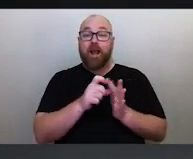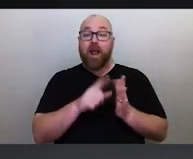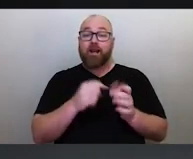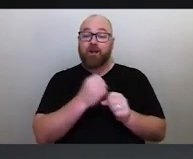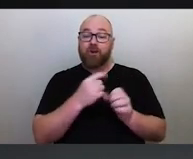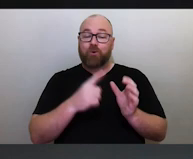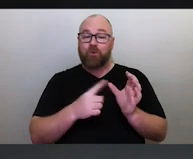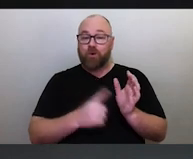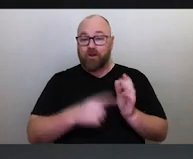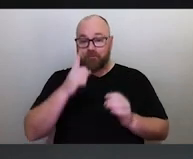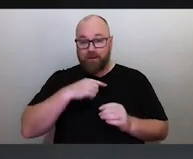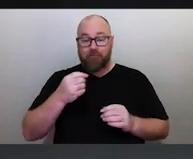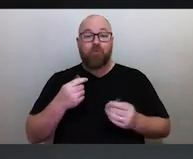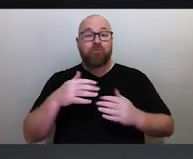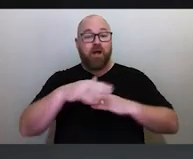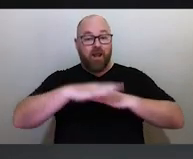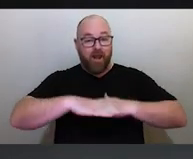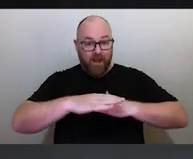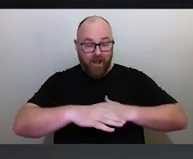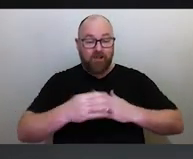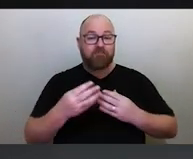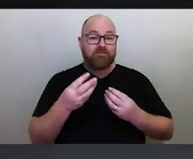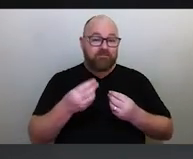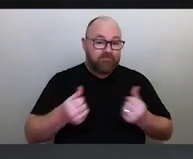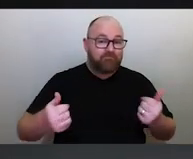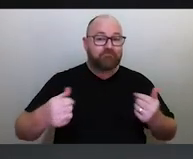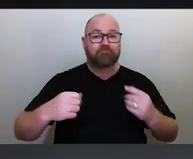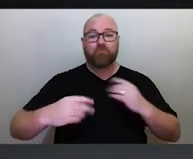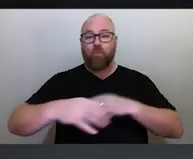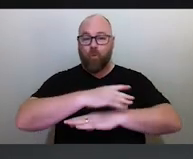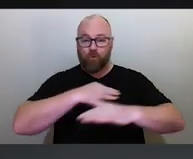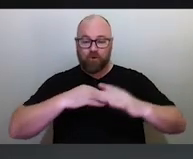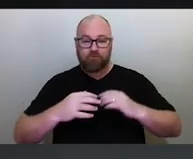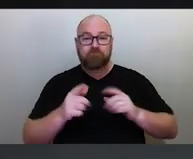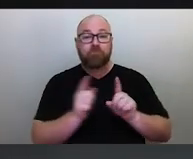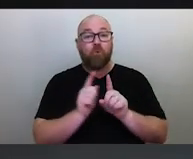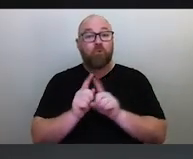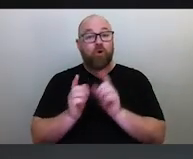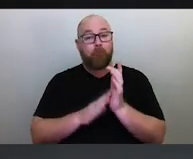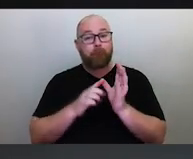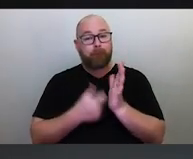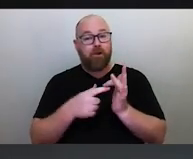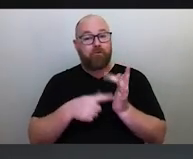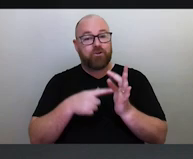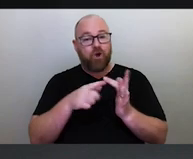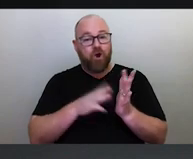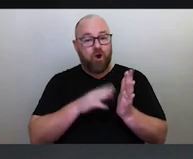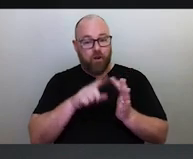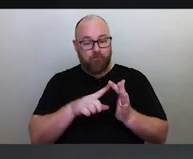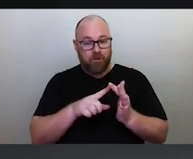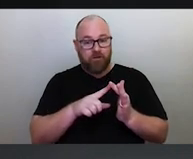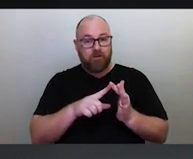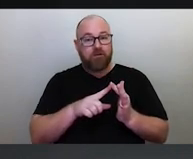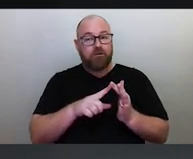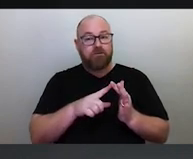Sydney Region. The Maritime Museum also likes to acknowledge the many, more than 300, Aboriginal and Torres